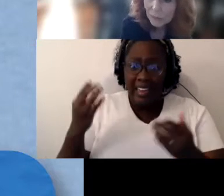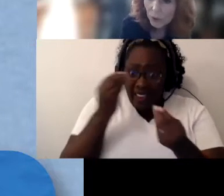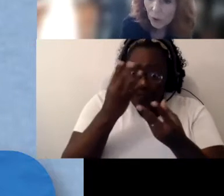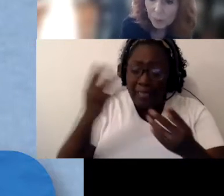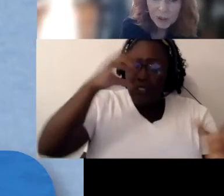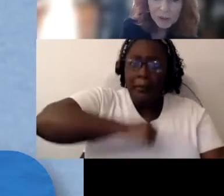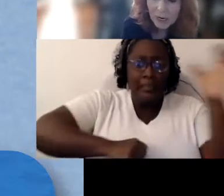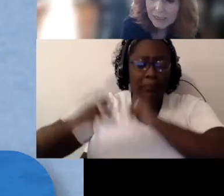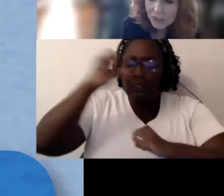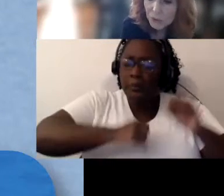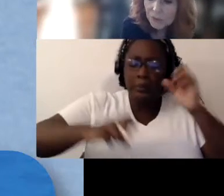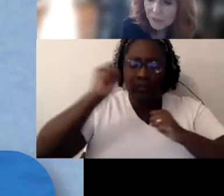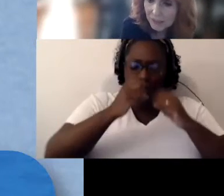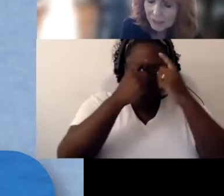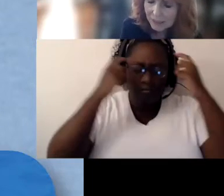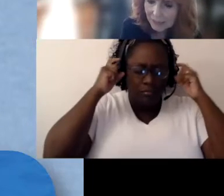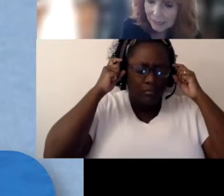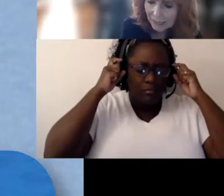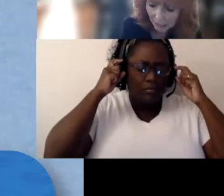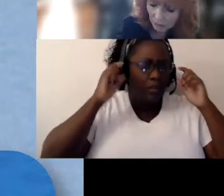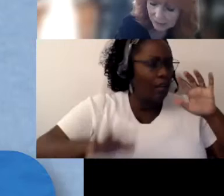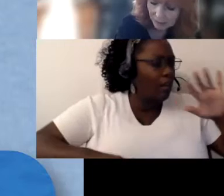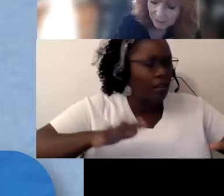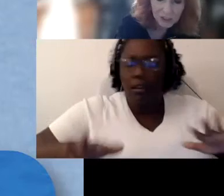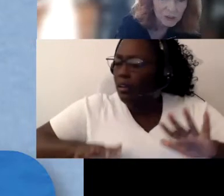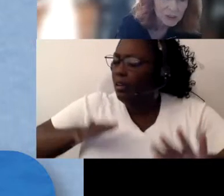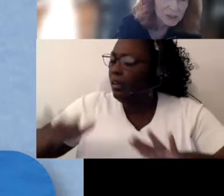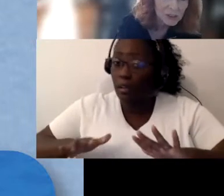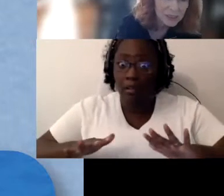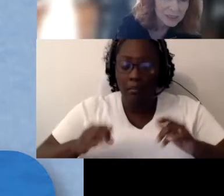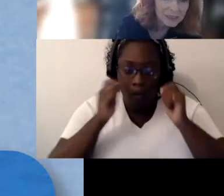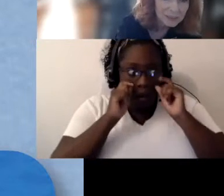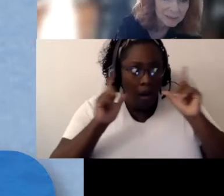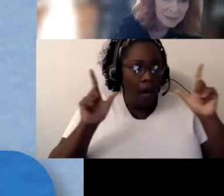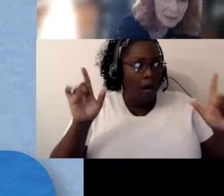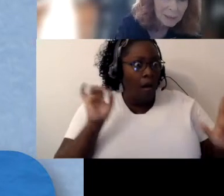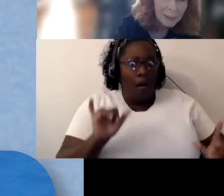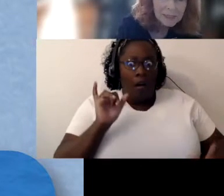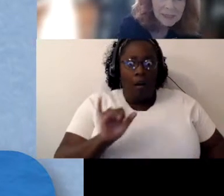It will open your eyes terrifically, and I always have my students do this.